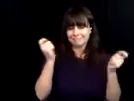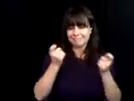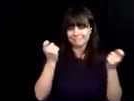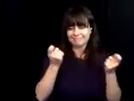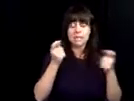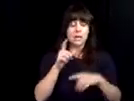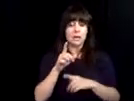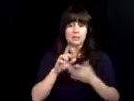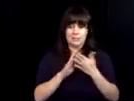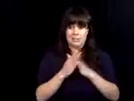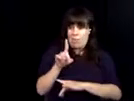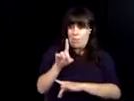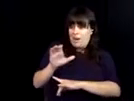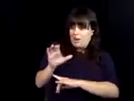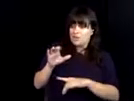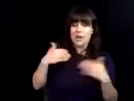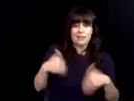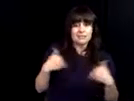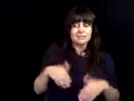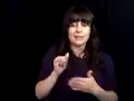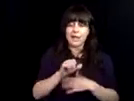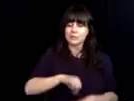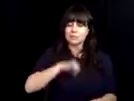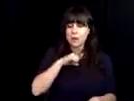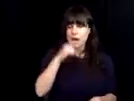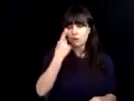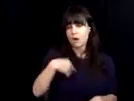Thanks, everyone, for joining us for this special occasion.